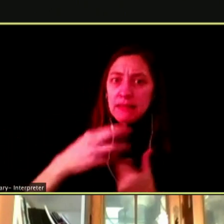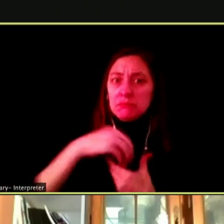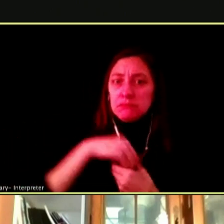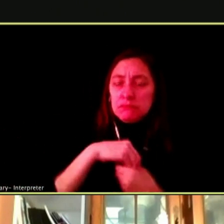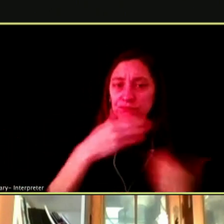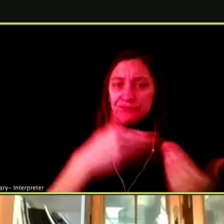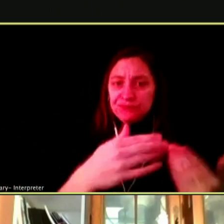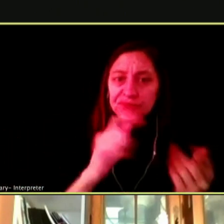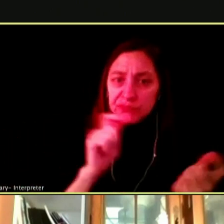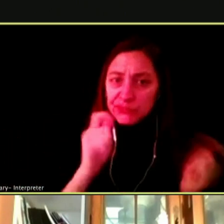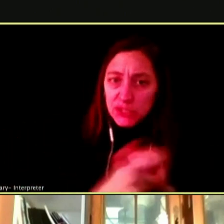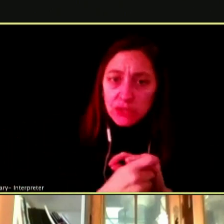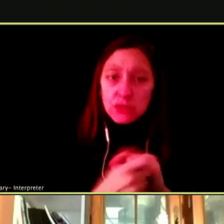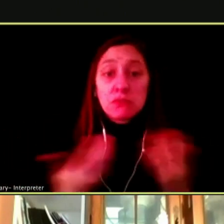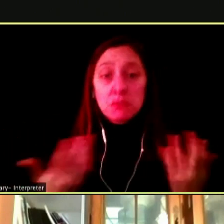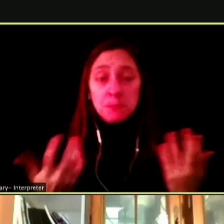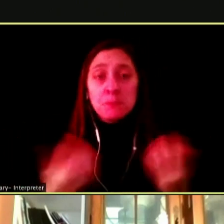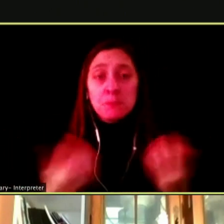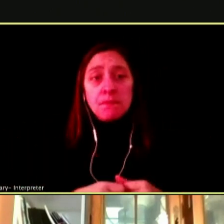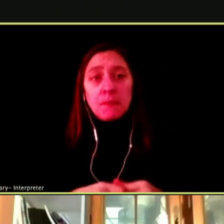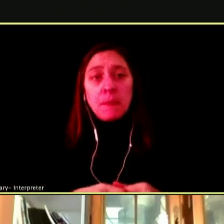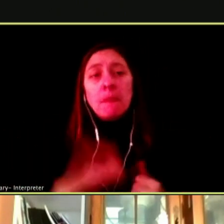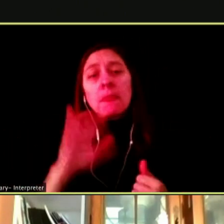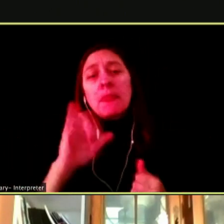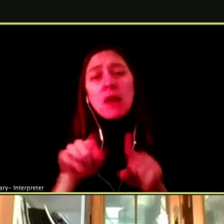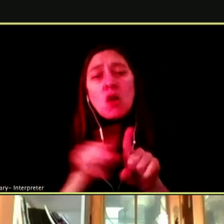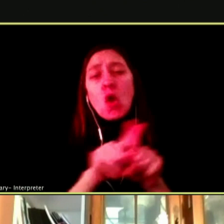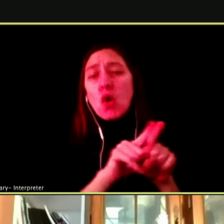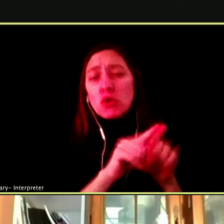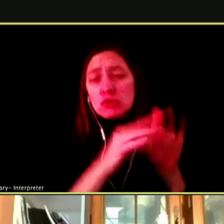SO THAT TIES INTO MY NEXT QUESTION.